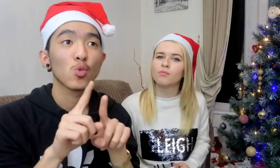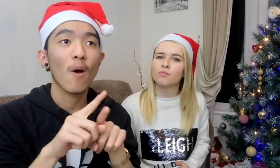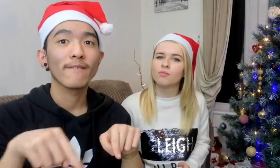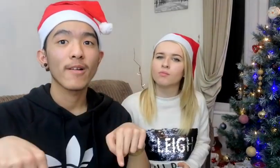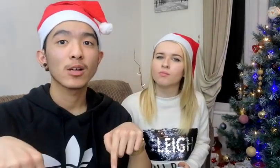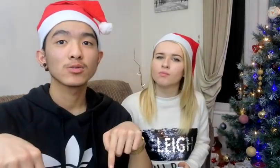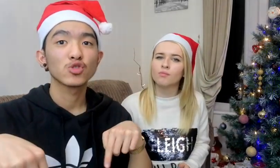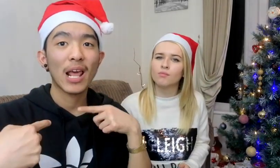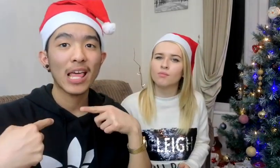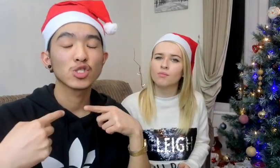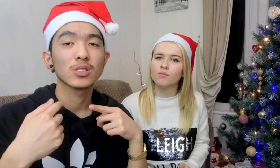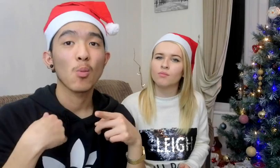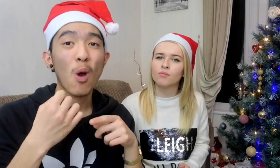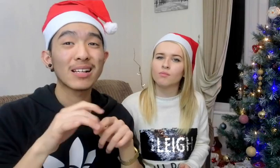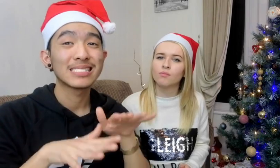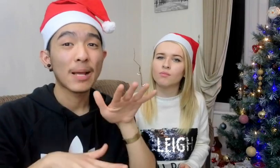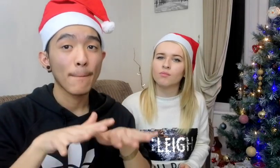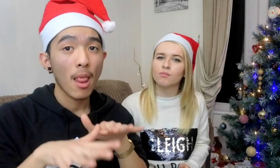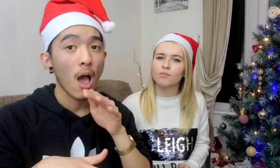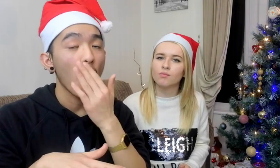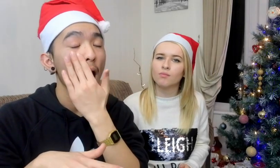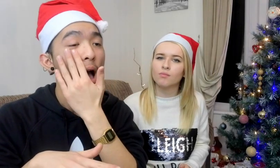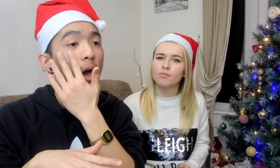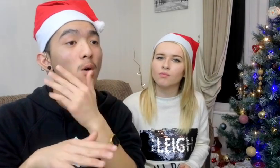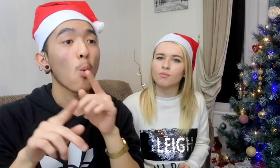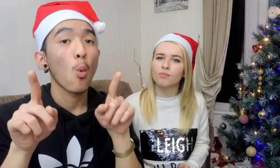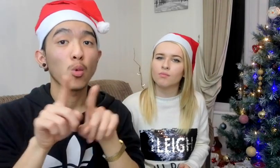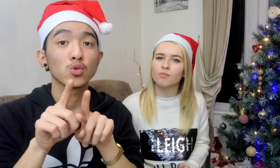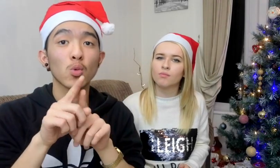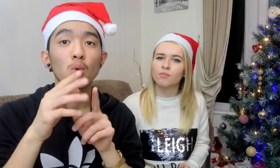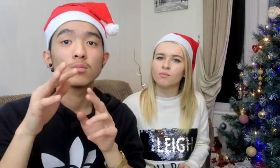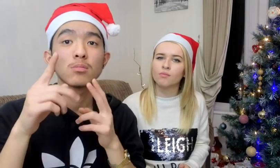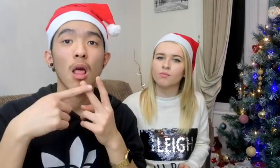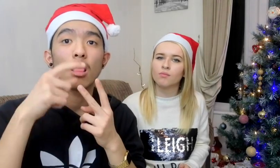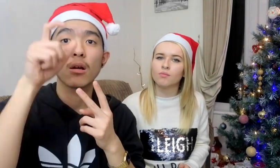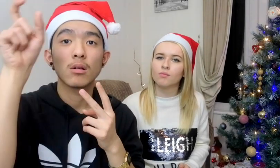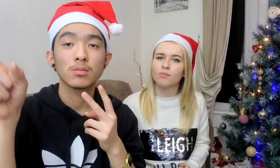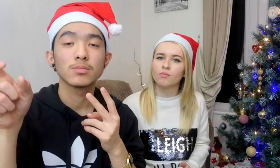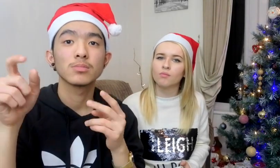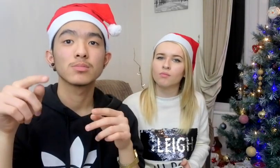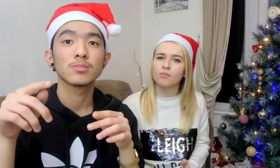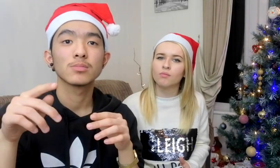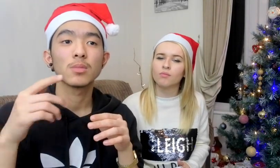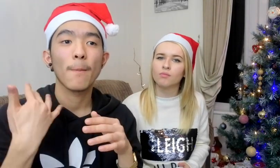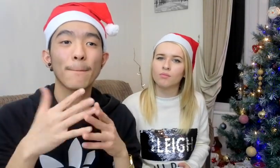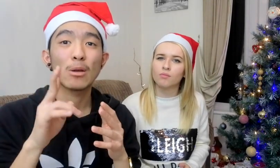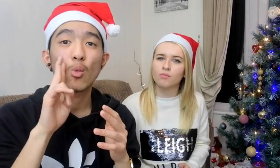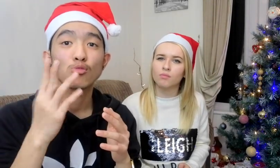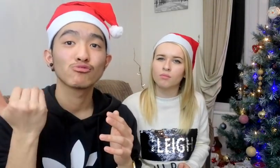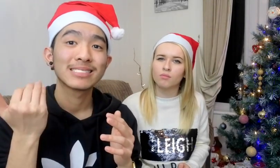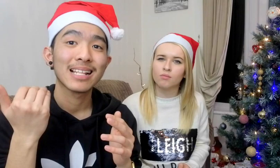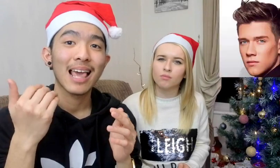She also doing challenge videos And there is also other idol who are doing challenges I watch his videos recently